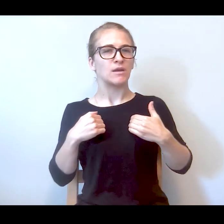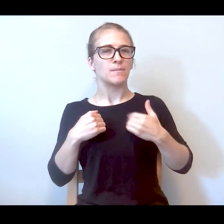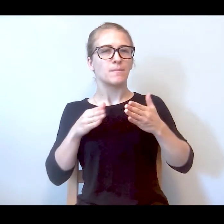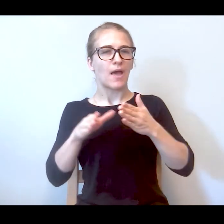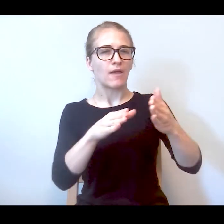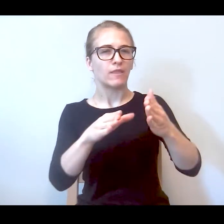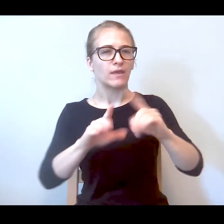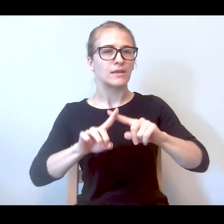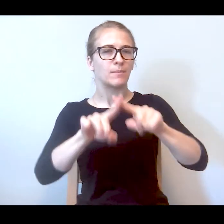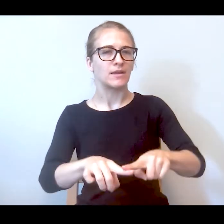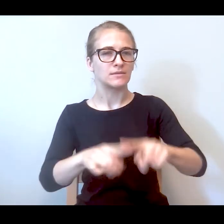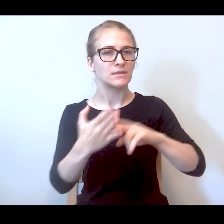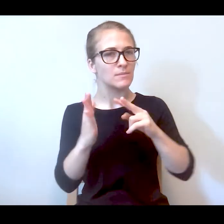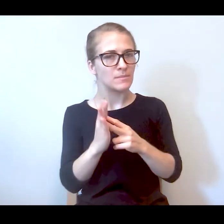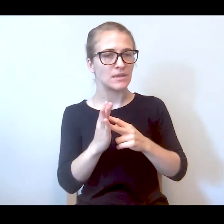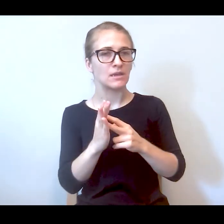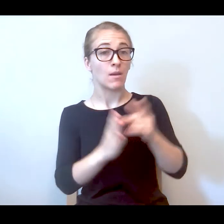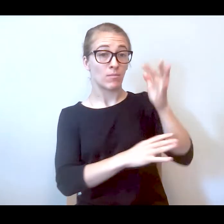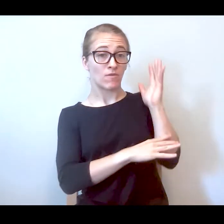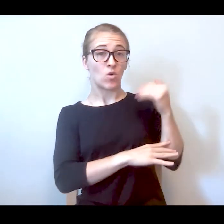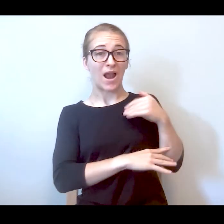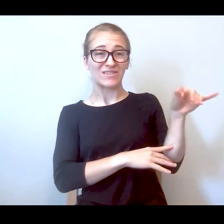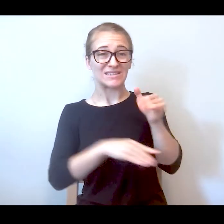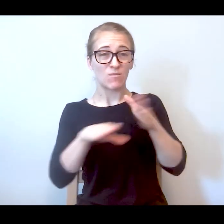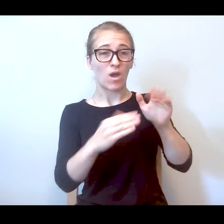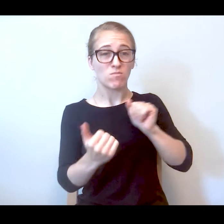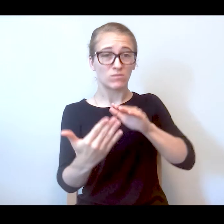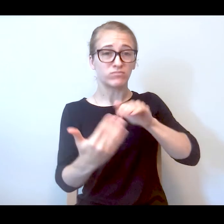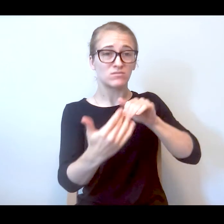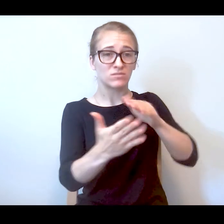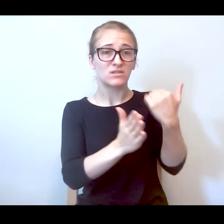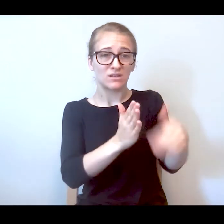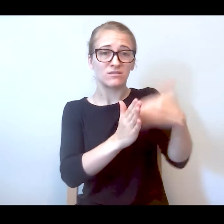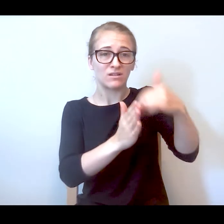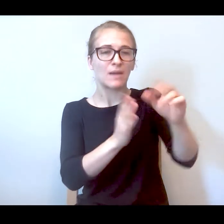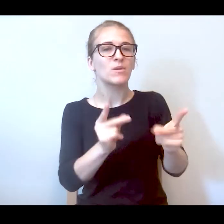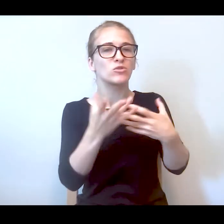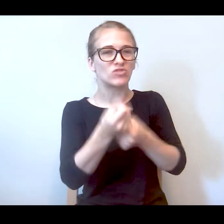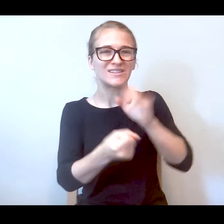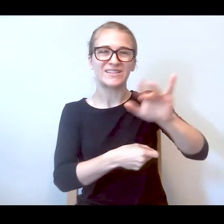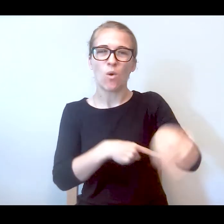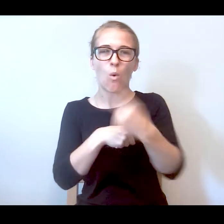certain way that we've done things and responded and people trust in that as the only way. So it's hard